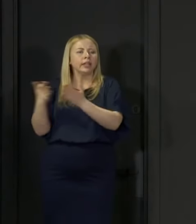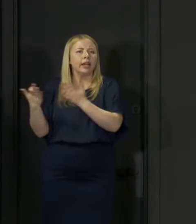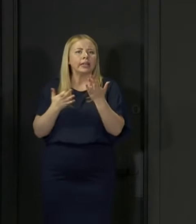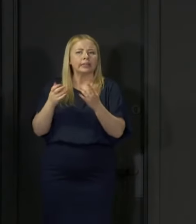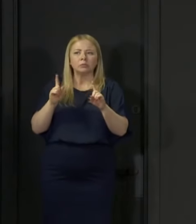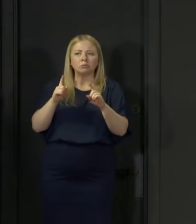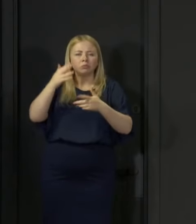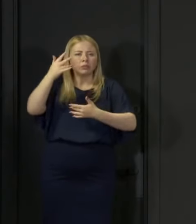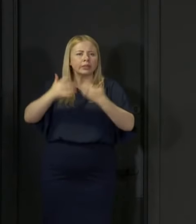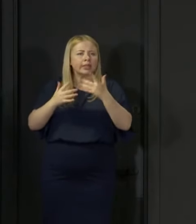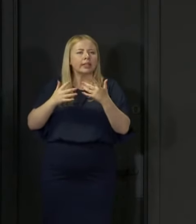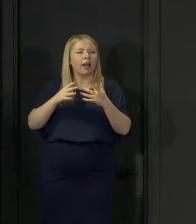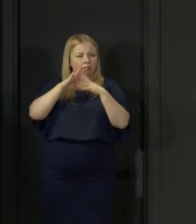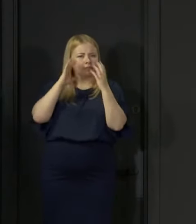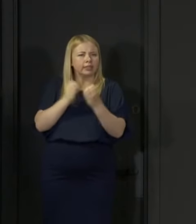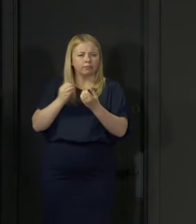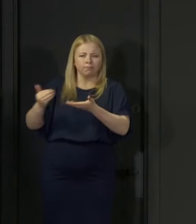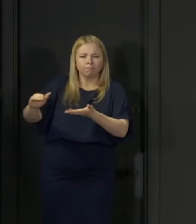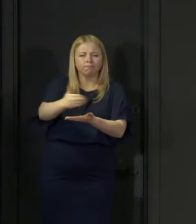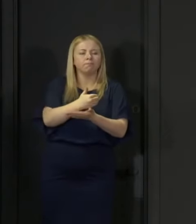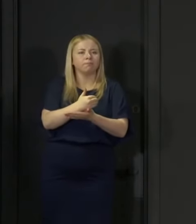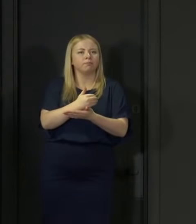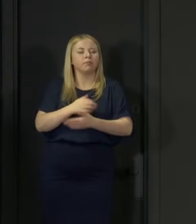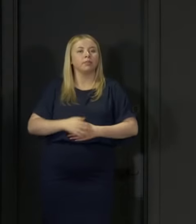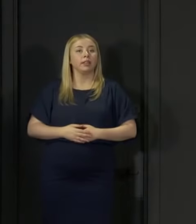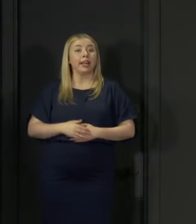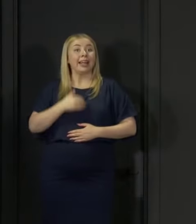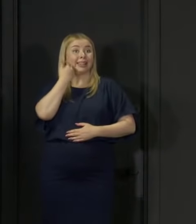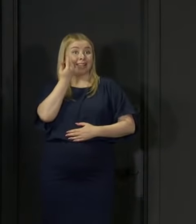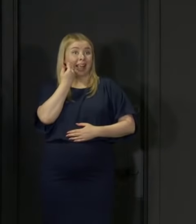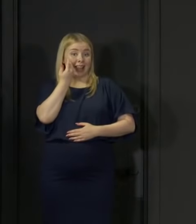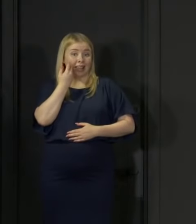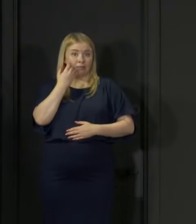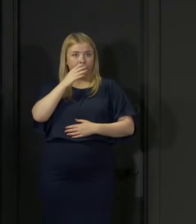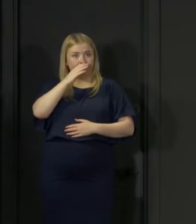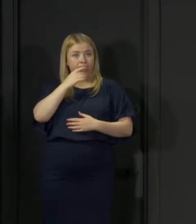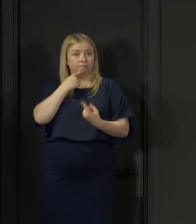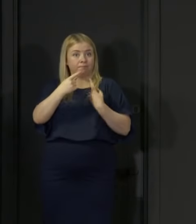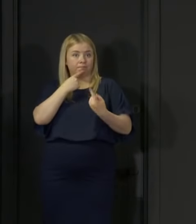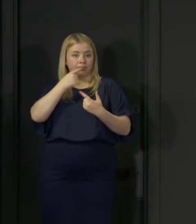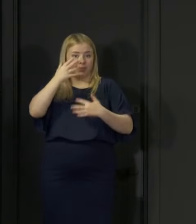The daily statistics I share with you obviously provide us with really important information